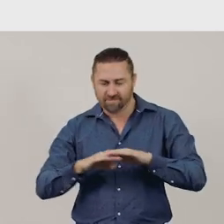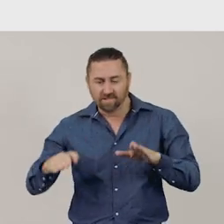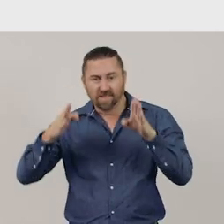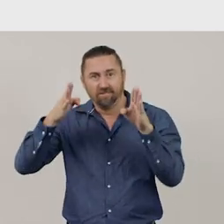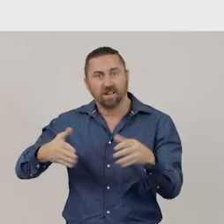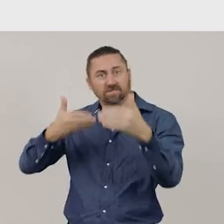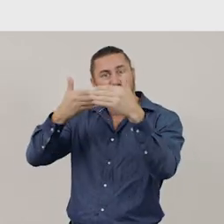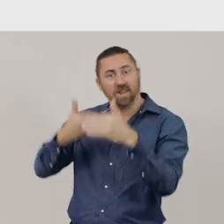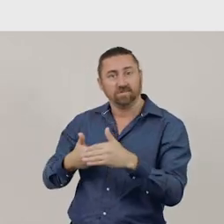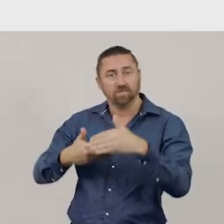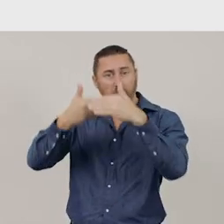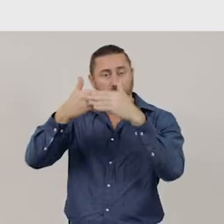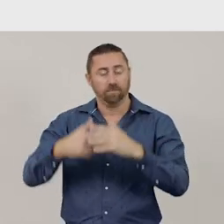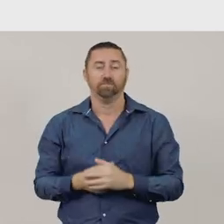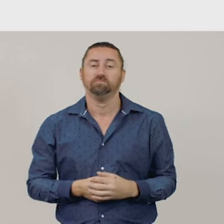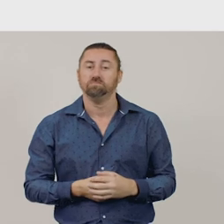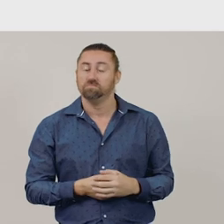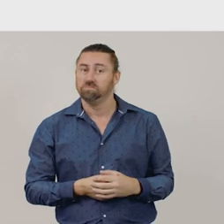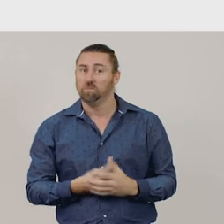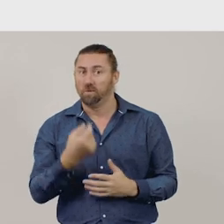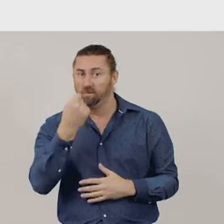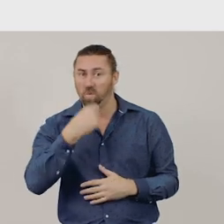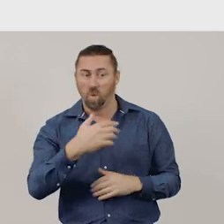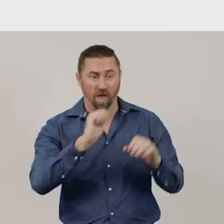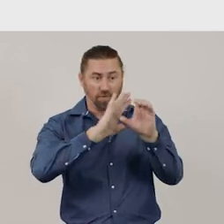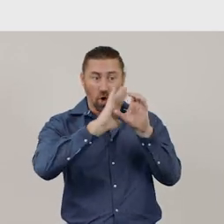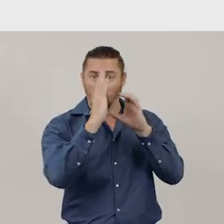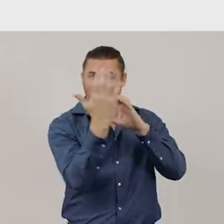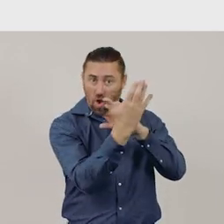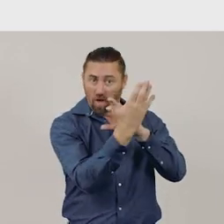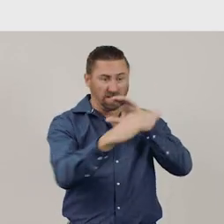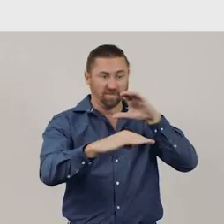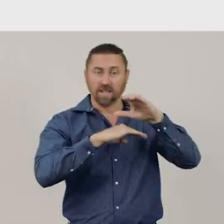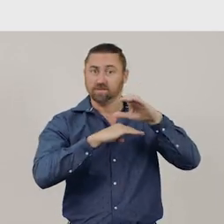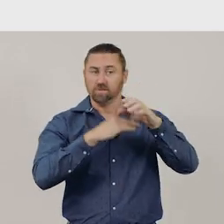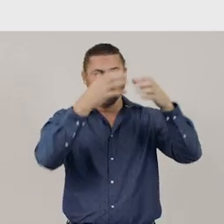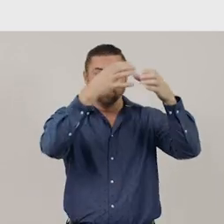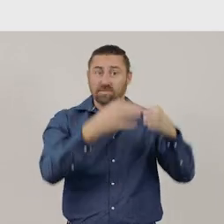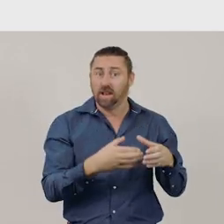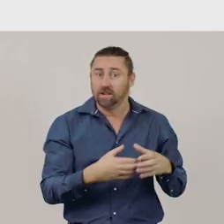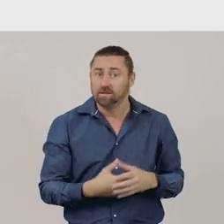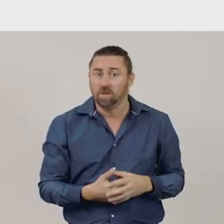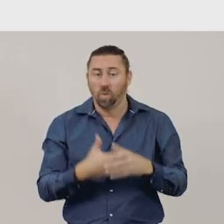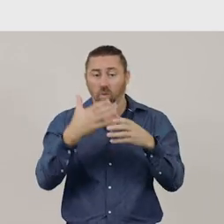Some objects have a curved and a flat surface, like a cylinder and a cone.